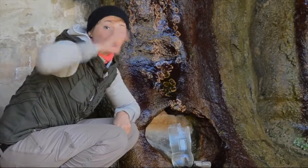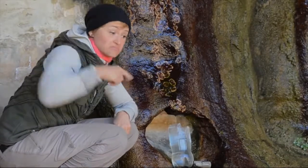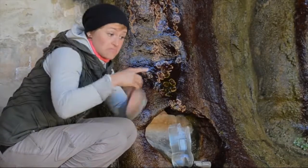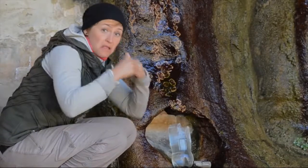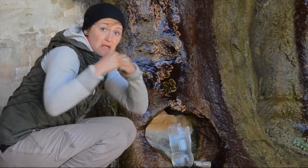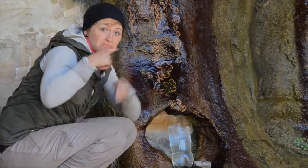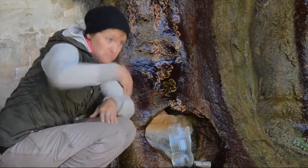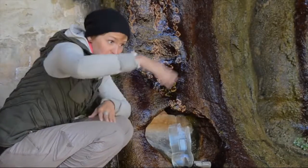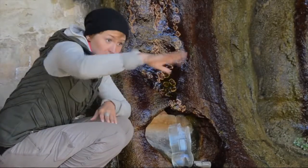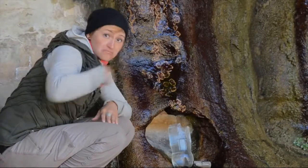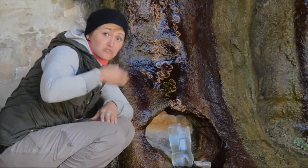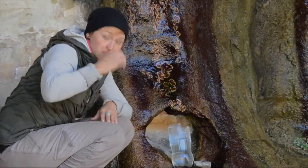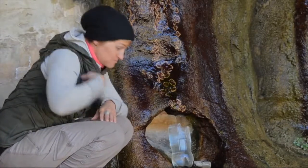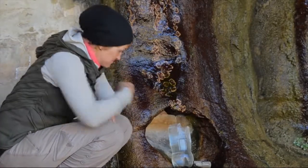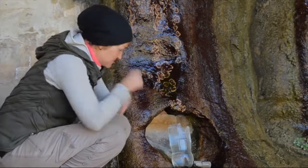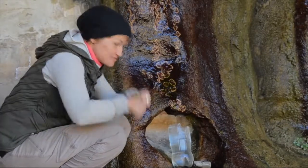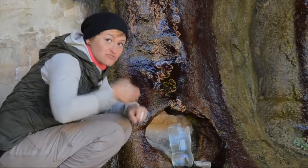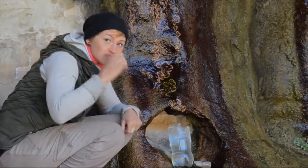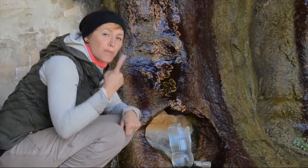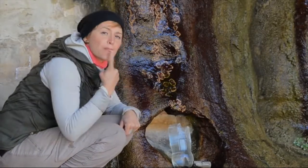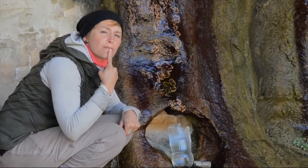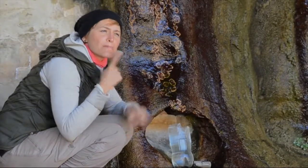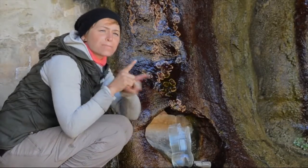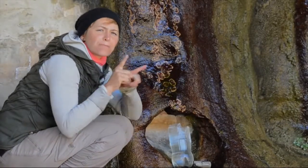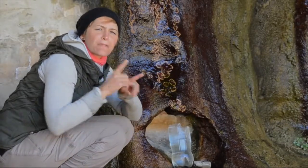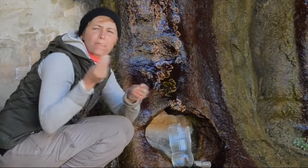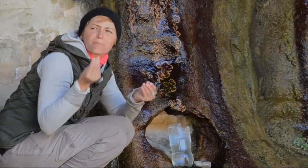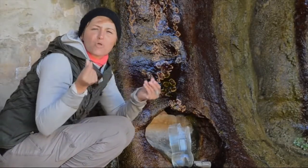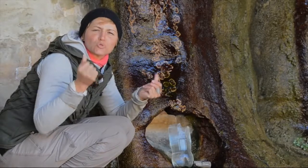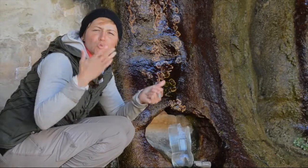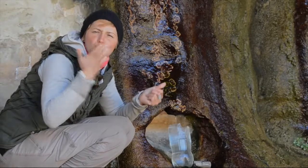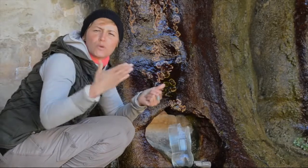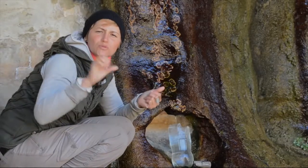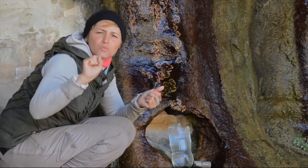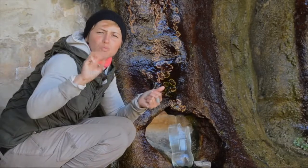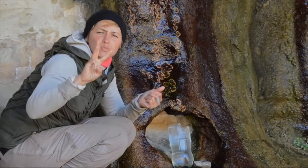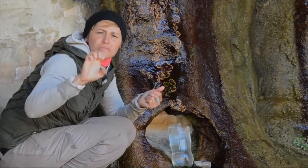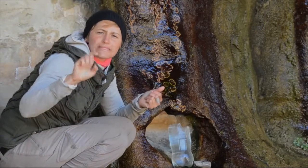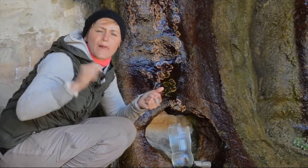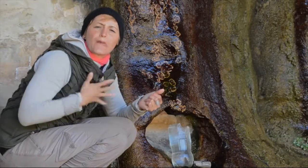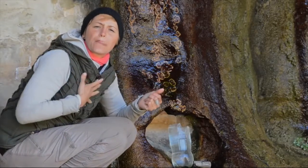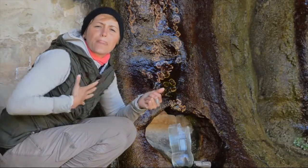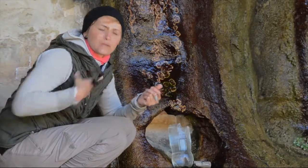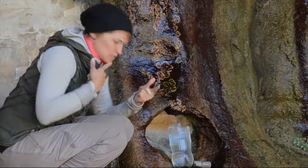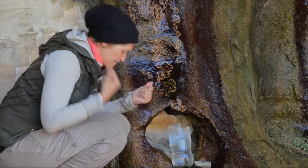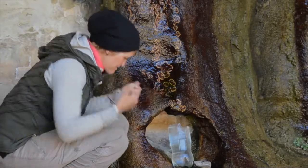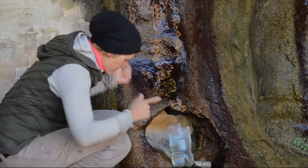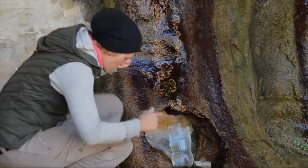The guide encouraged for me to drink and I did. It tastes sweet. Very cold.